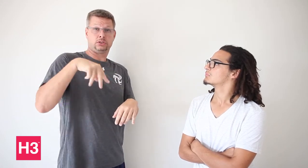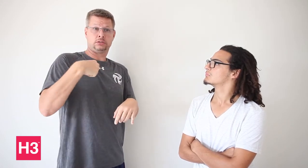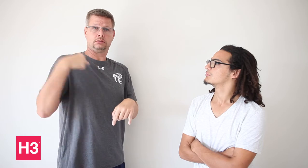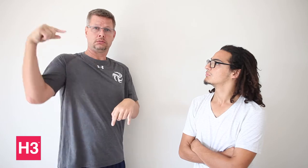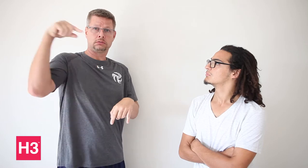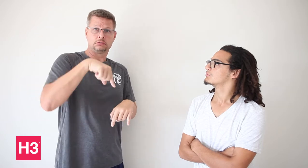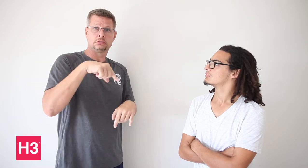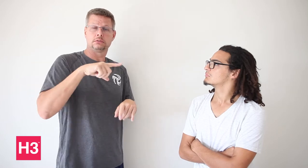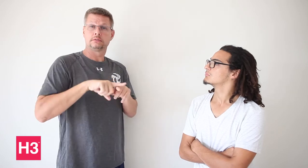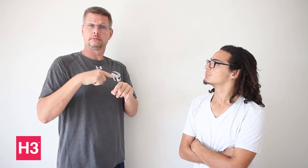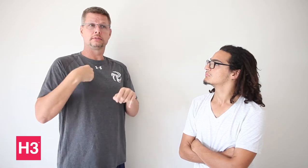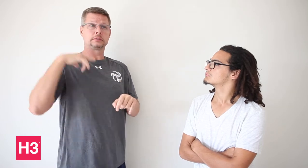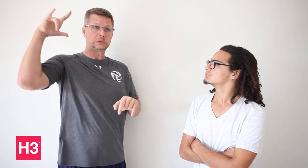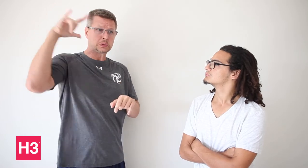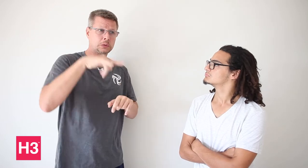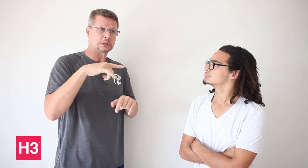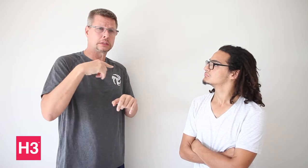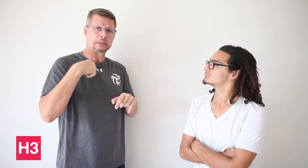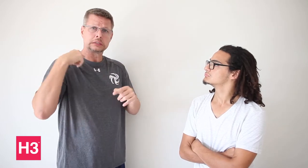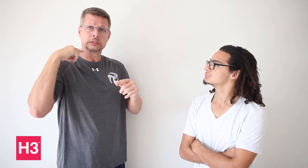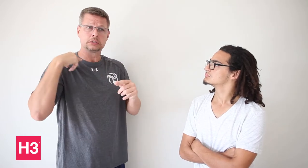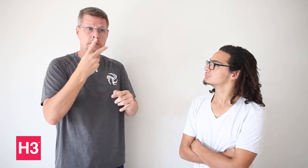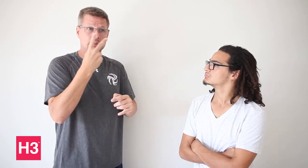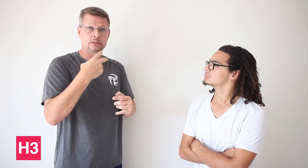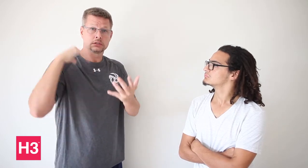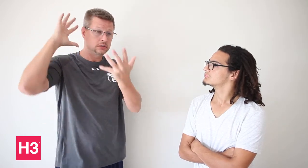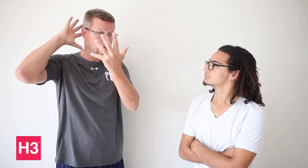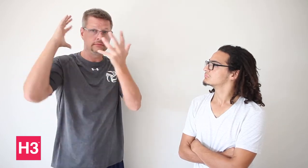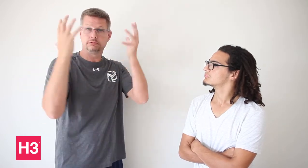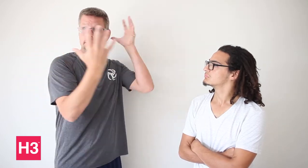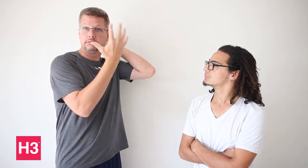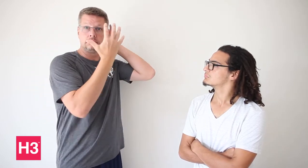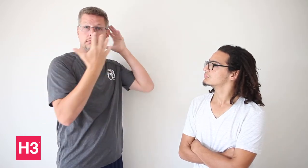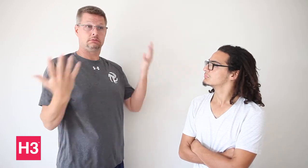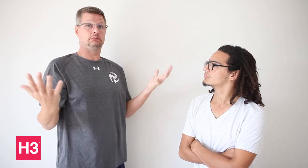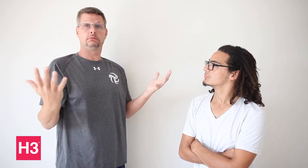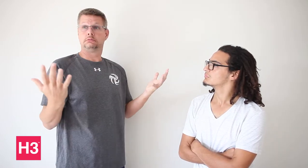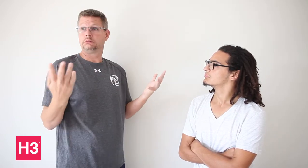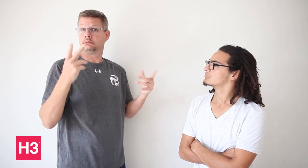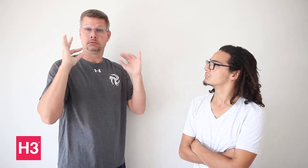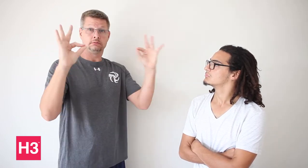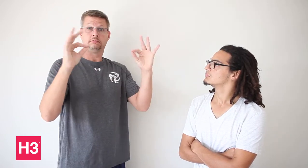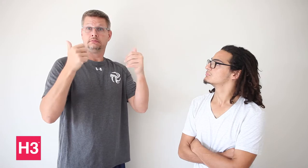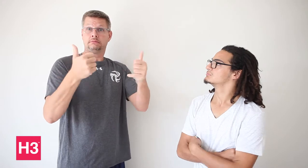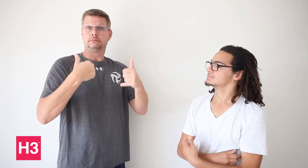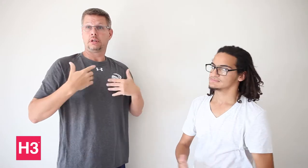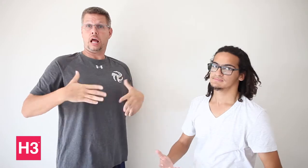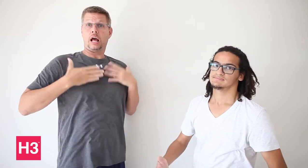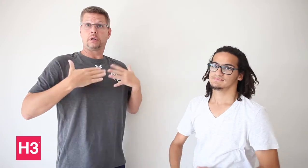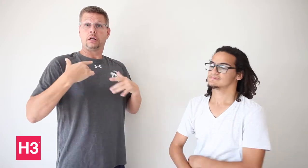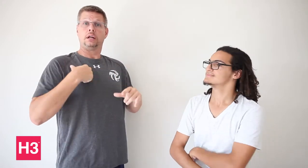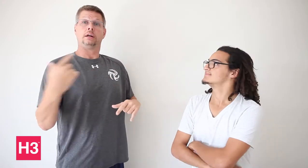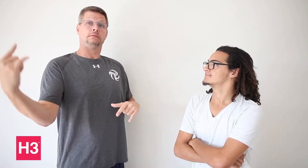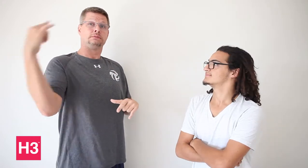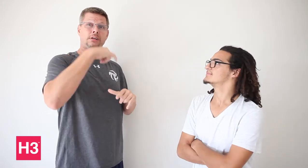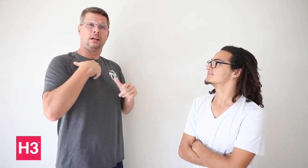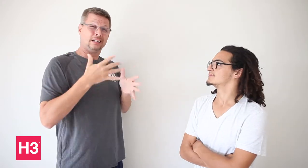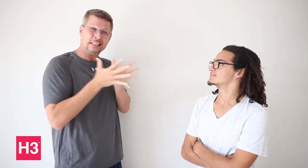I came to Samsun in February-- and I was a bit worried about what I would see. My perspective changed, everything was great!